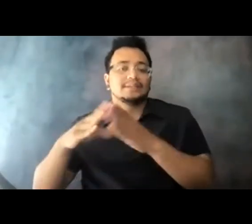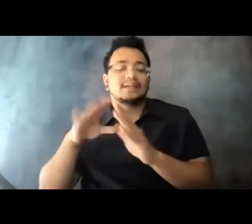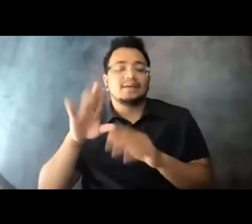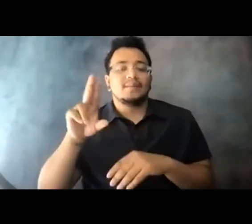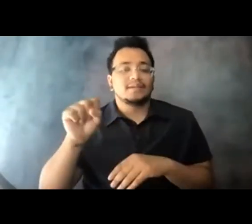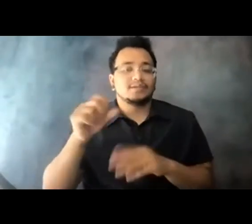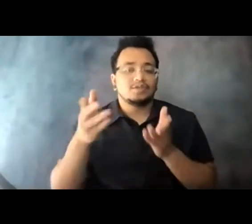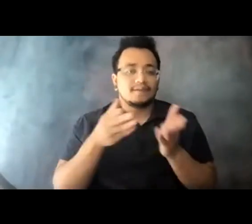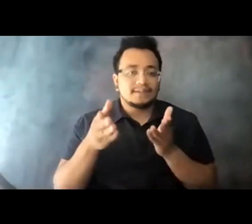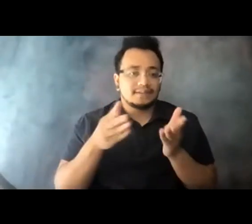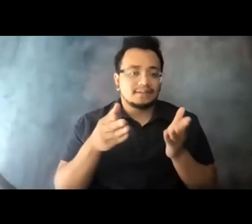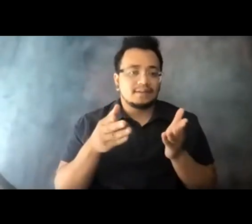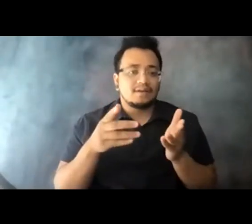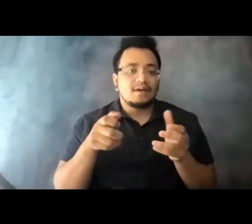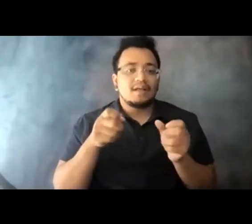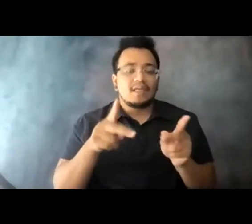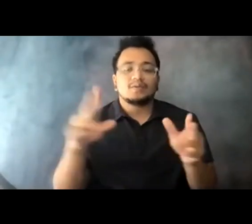any community in Washington State.